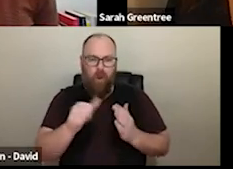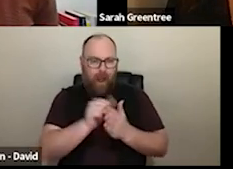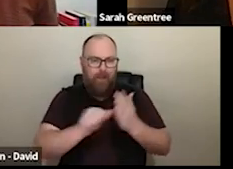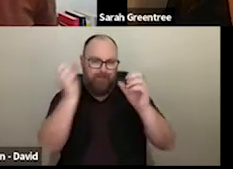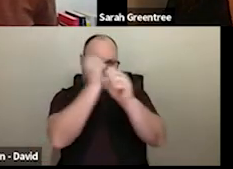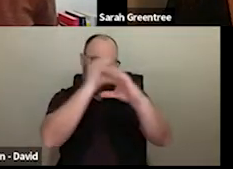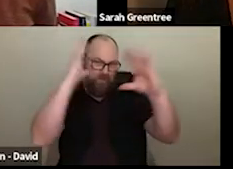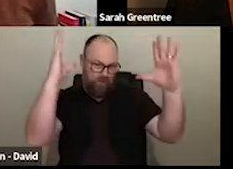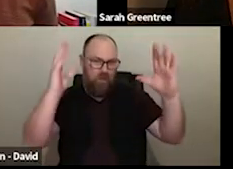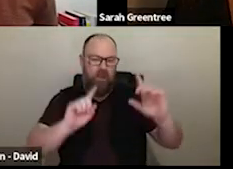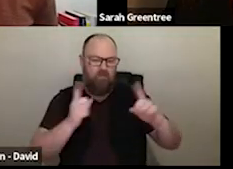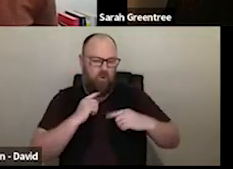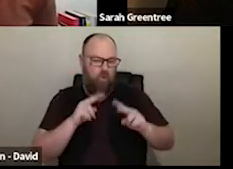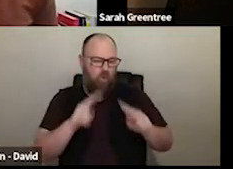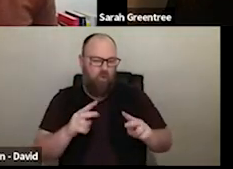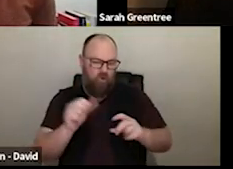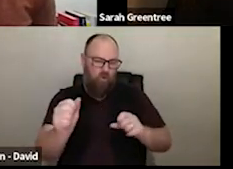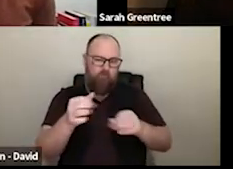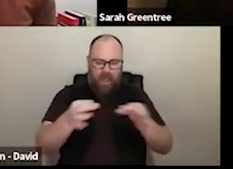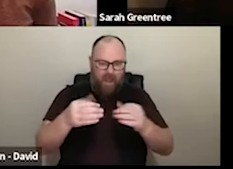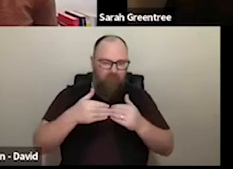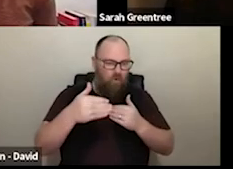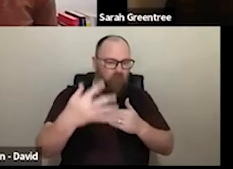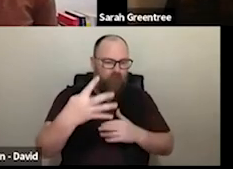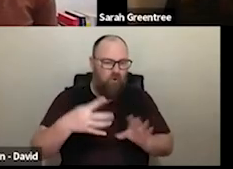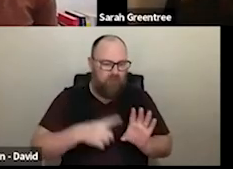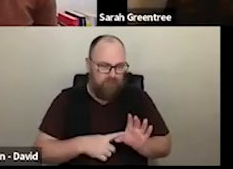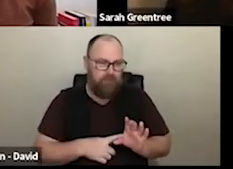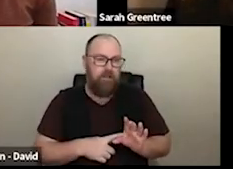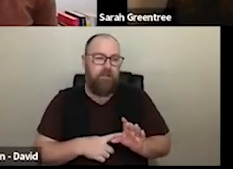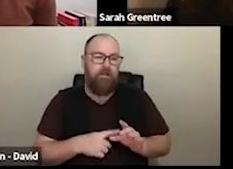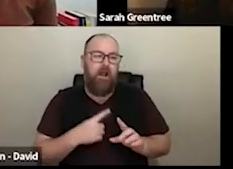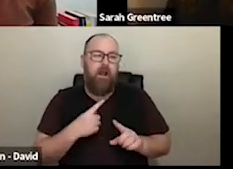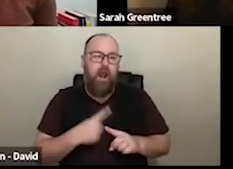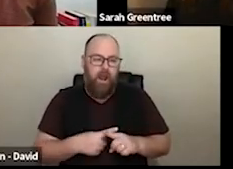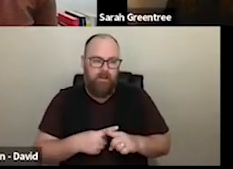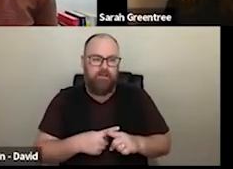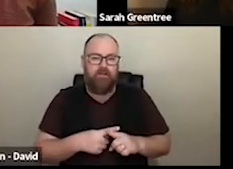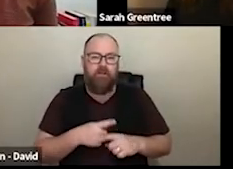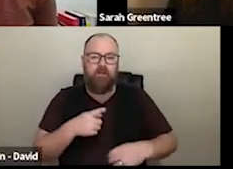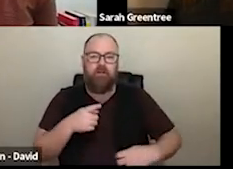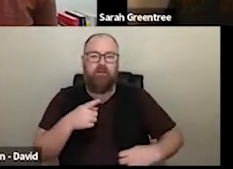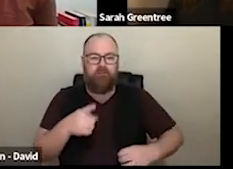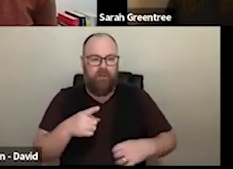to be looked at, and and that kind of as forms the basis of the the application. And that forms the basis of the application. Is not any need to submit a strategic plan